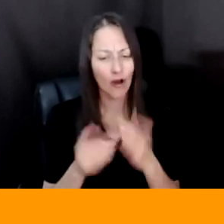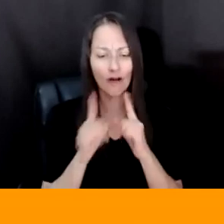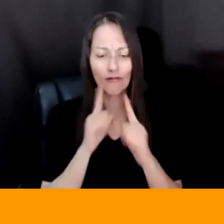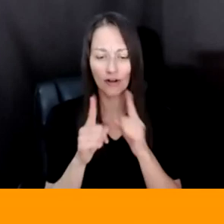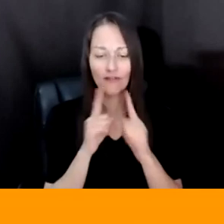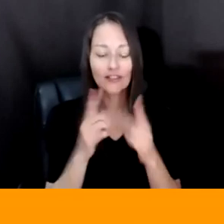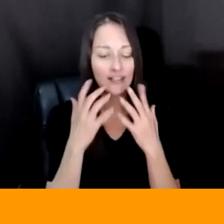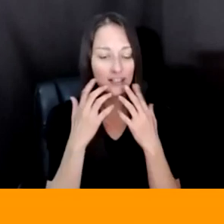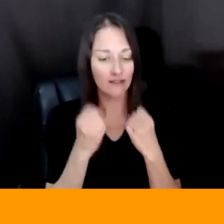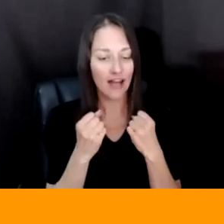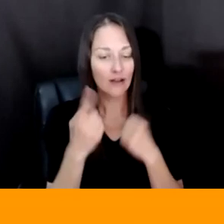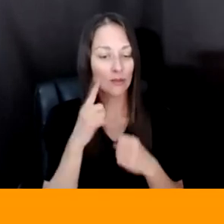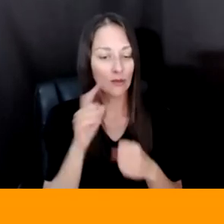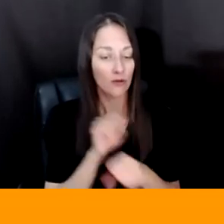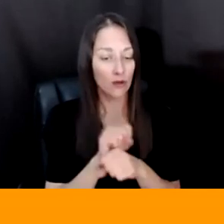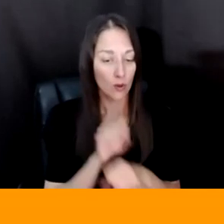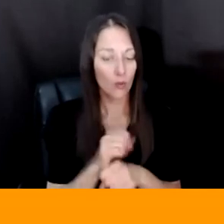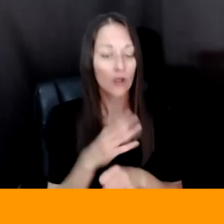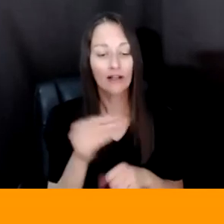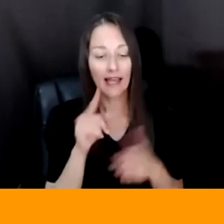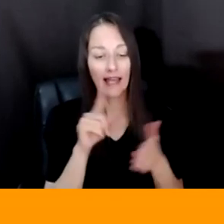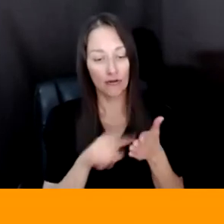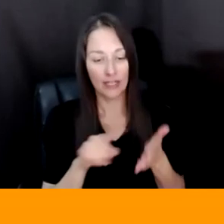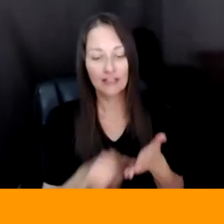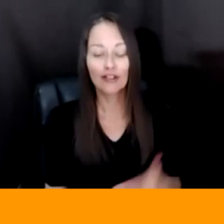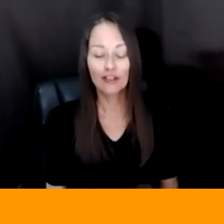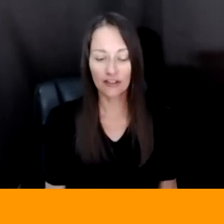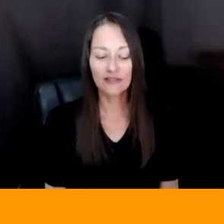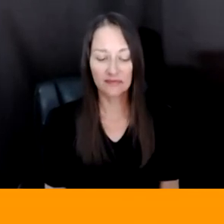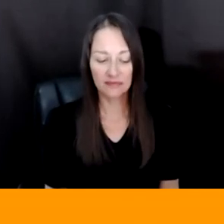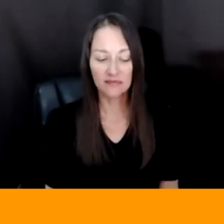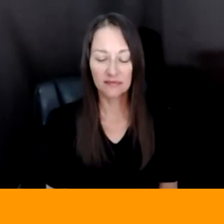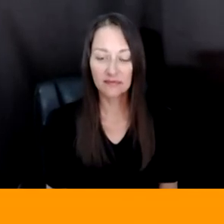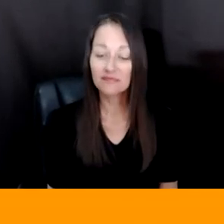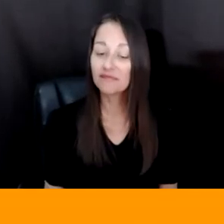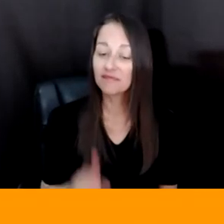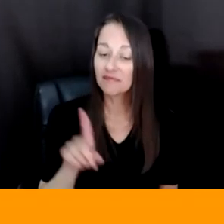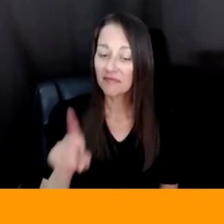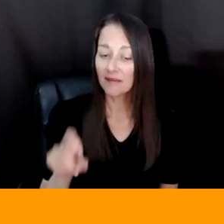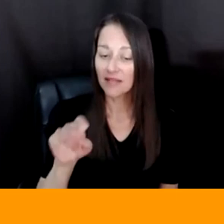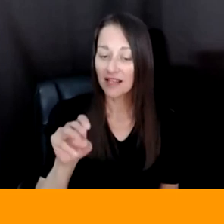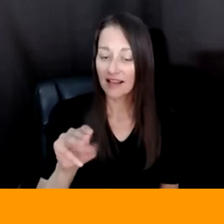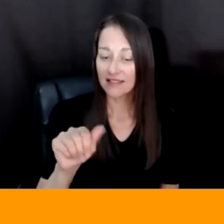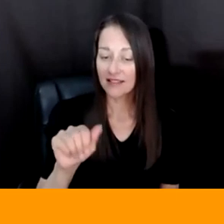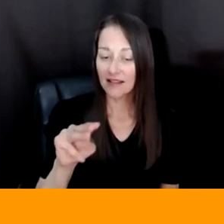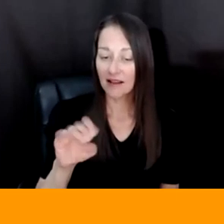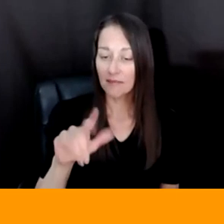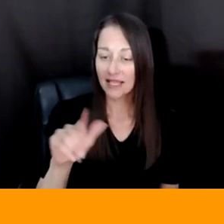WORK AND FOR THE RESEARCH. RIGHT. AND, AMELIA, IN YOUR CASE I MEAN WHEN WORKING WITH VIRTUAL